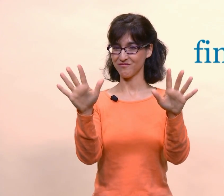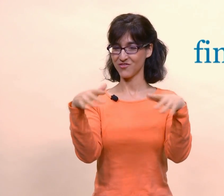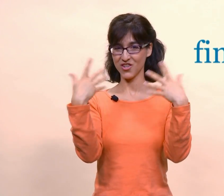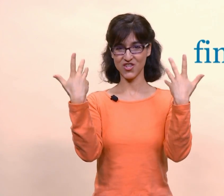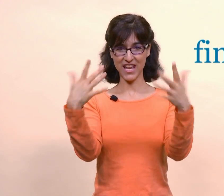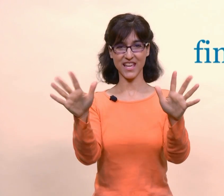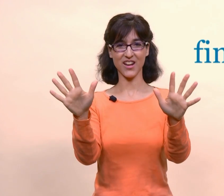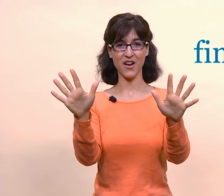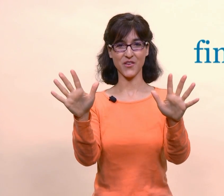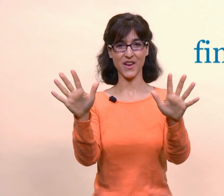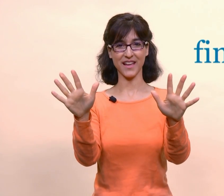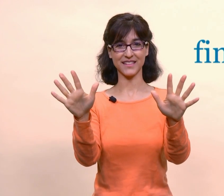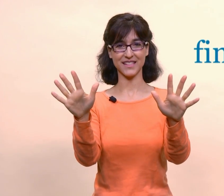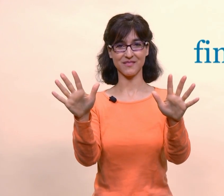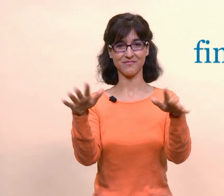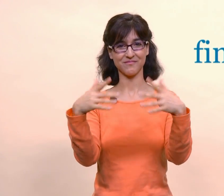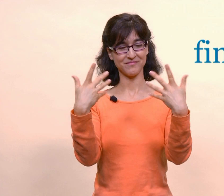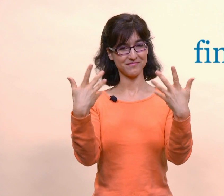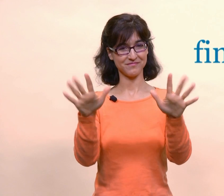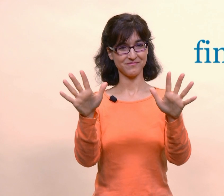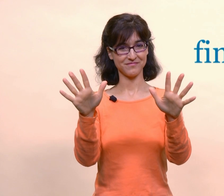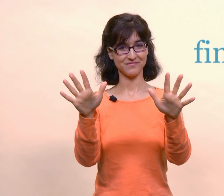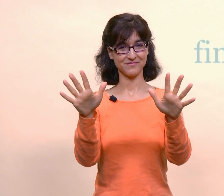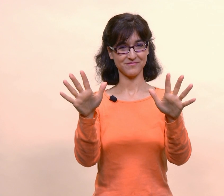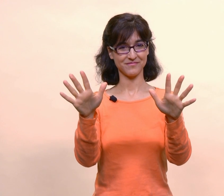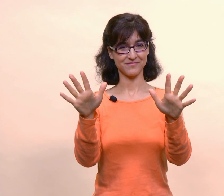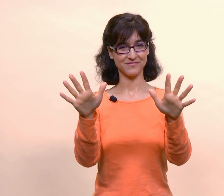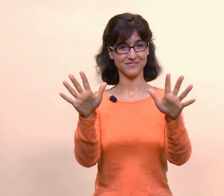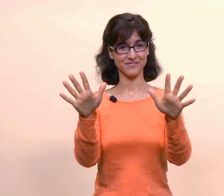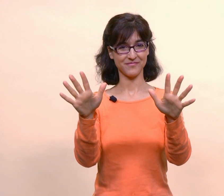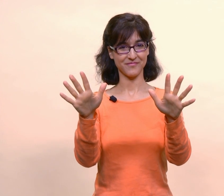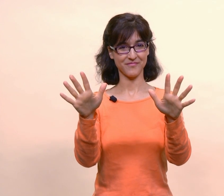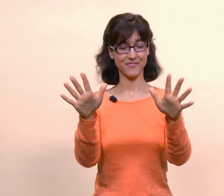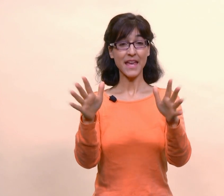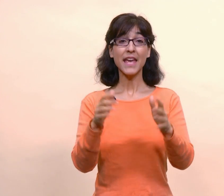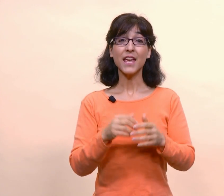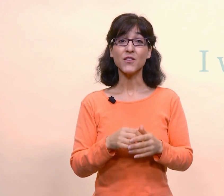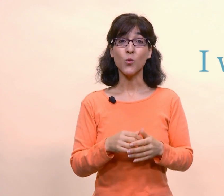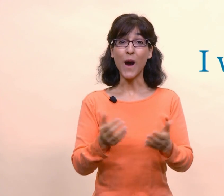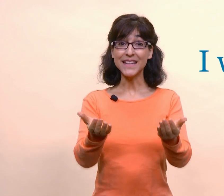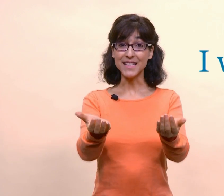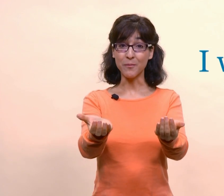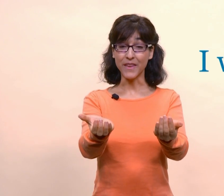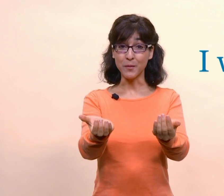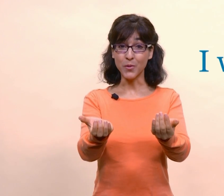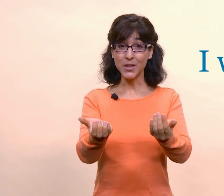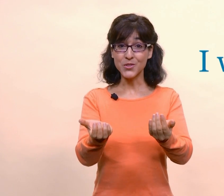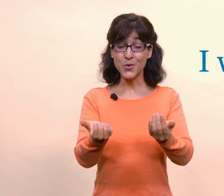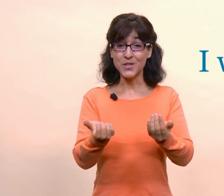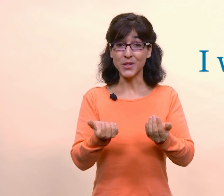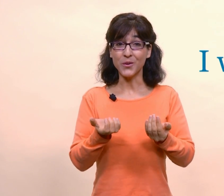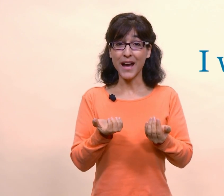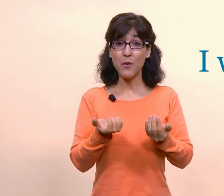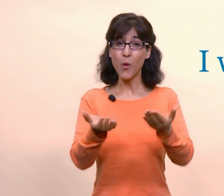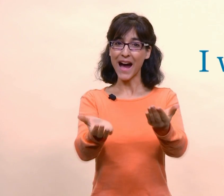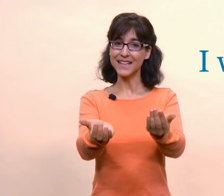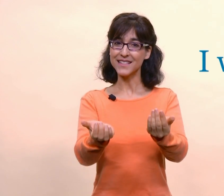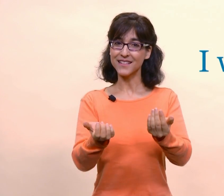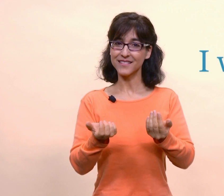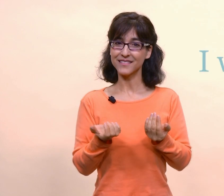Just shaking it off your hands. If you want something, hold it towards you. I want.